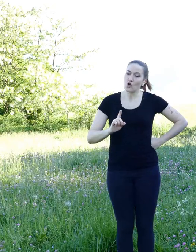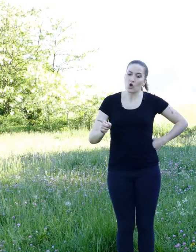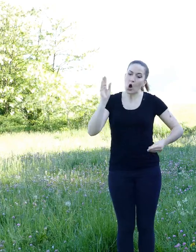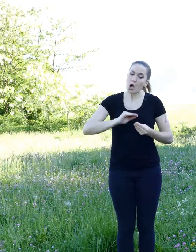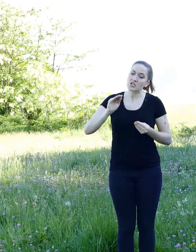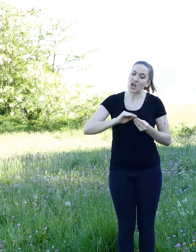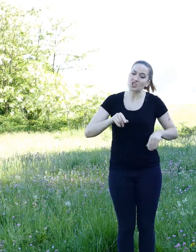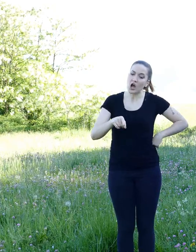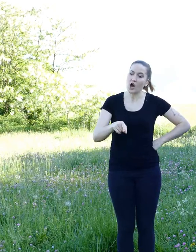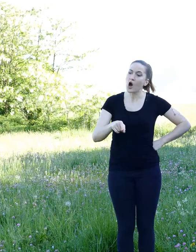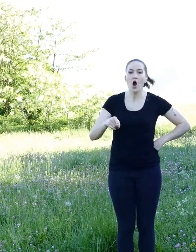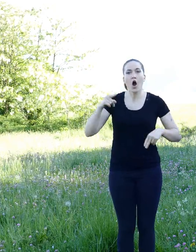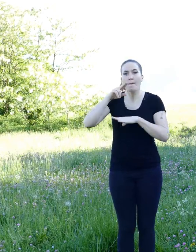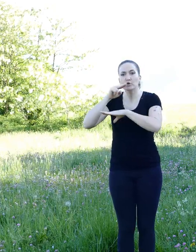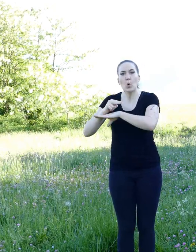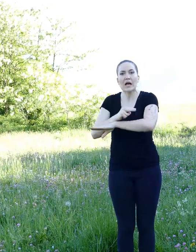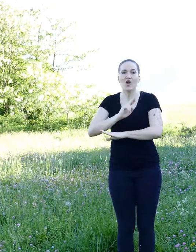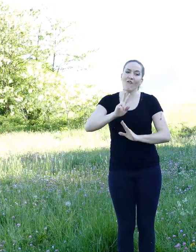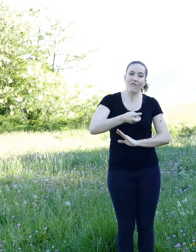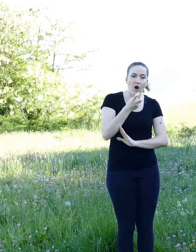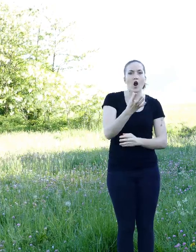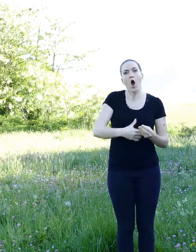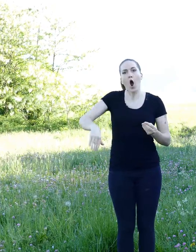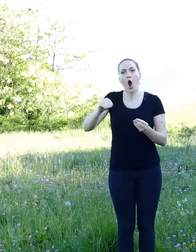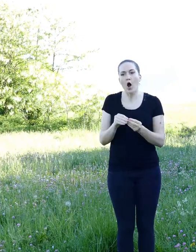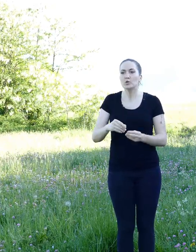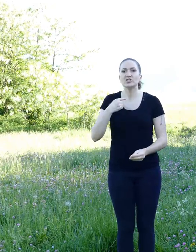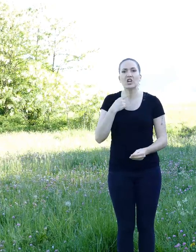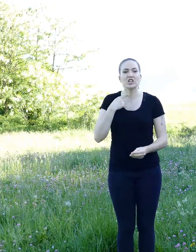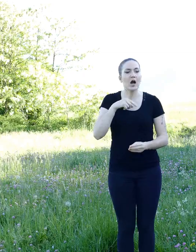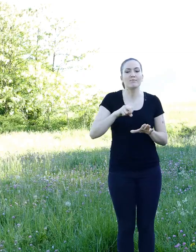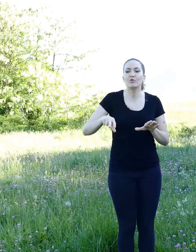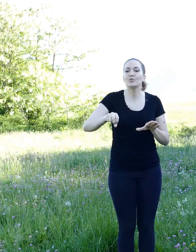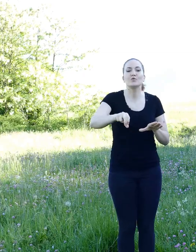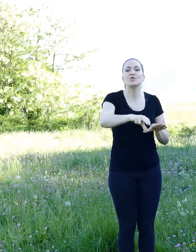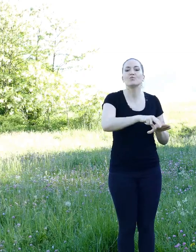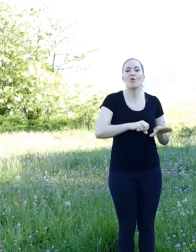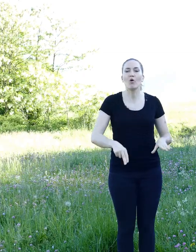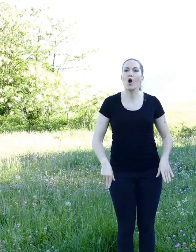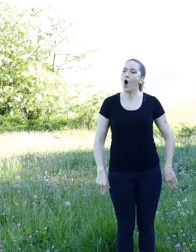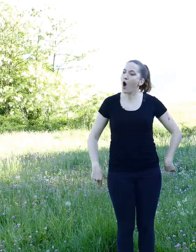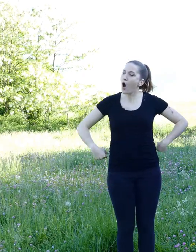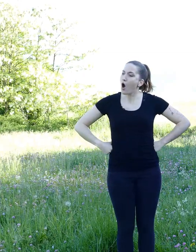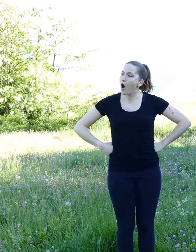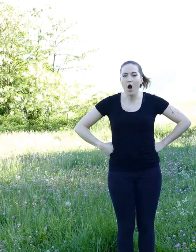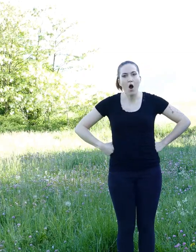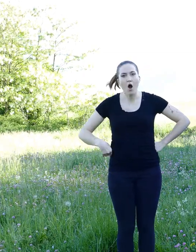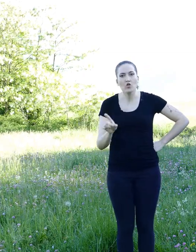Not only he had lost his stack, the gerbil even did his needs in his hide! Good grievance! It was unacceptable.